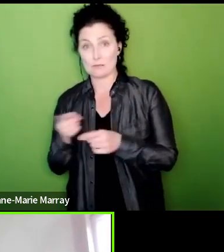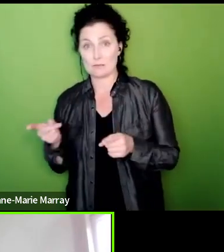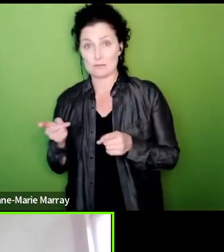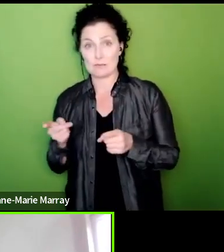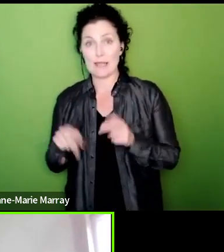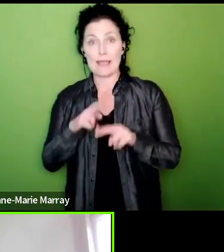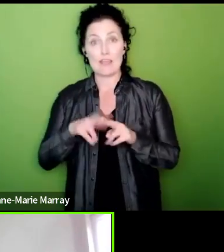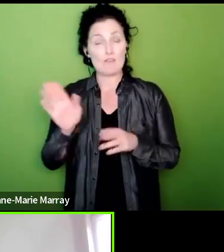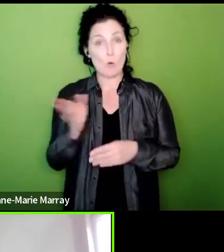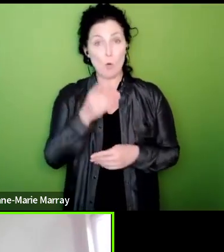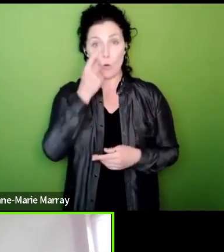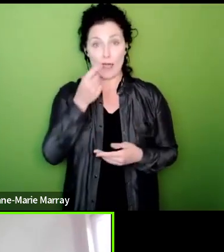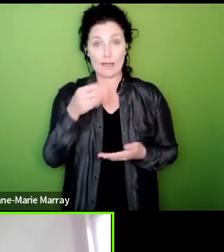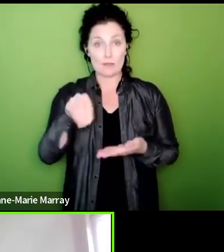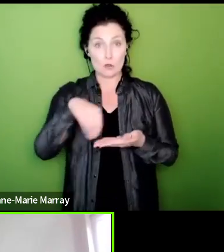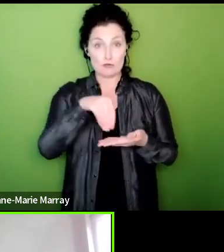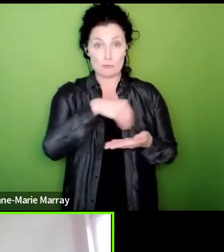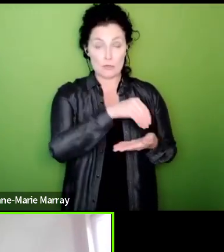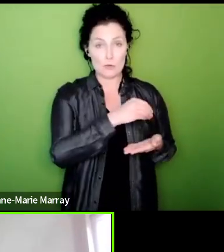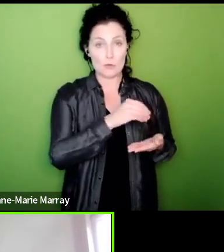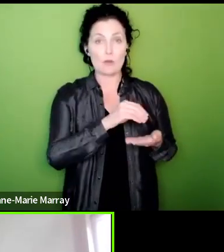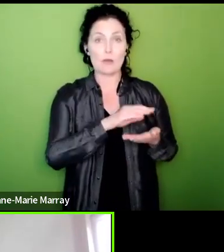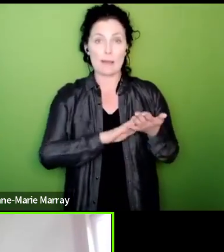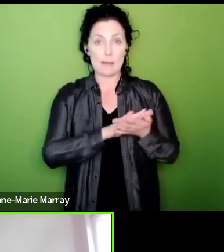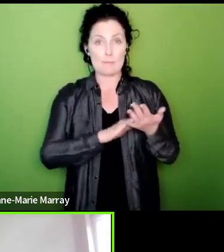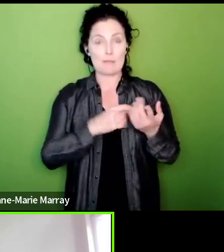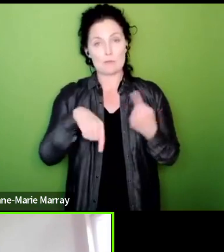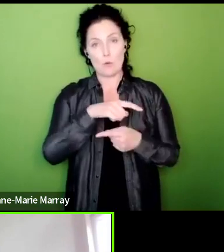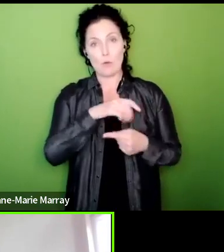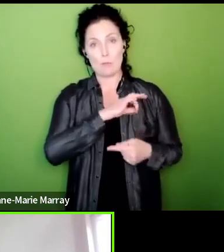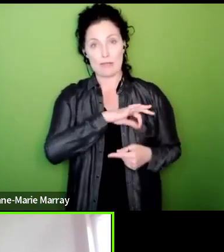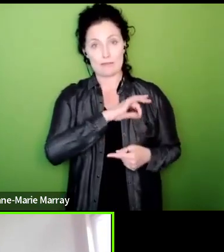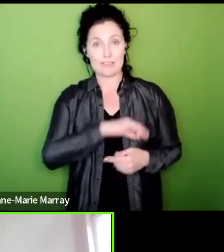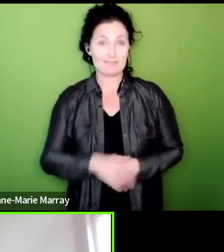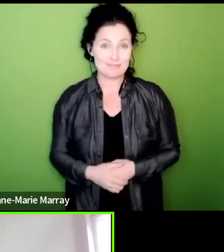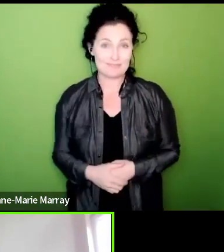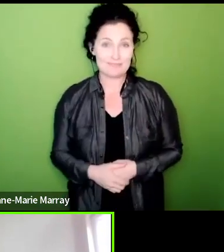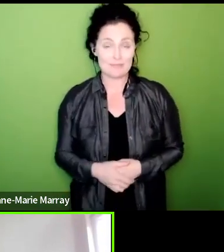those strikes are successful and I think that's the best way to sum up we're all in it together